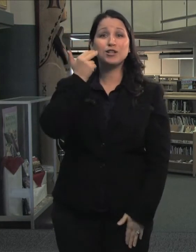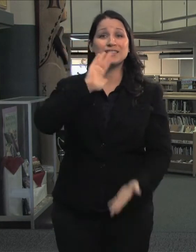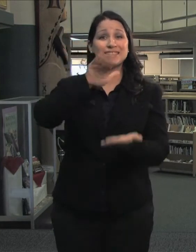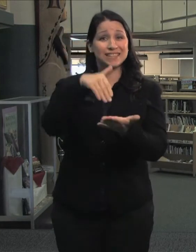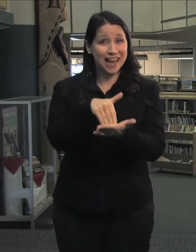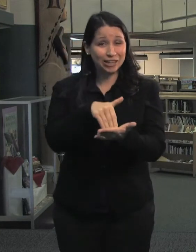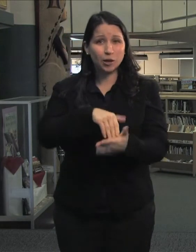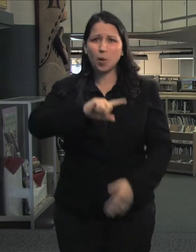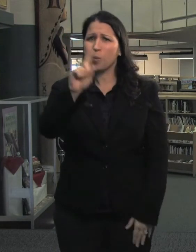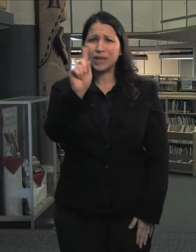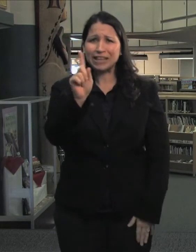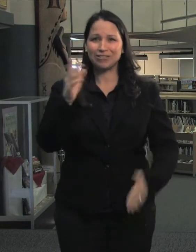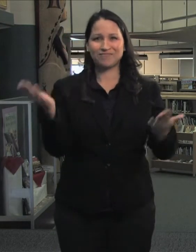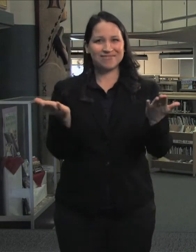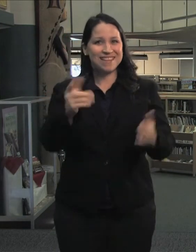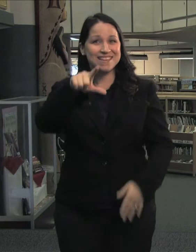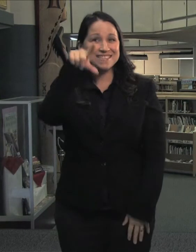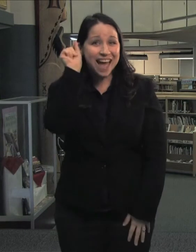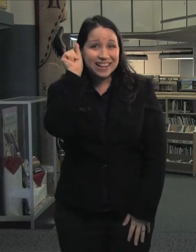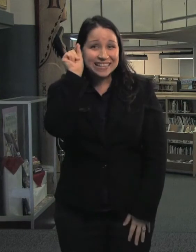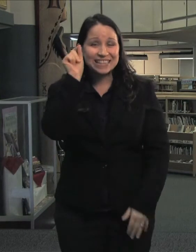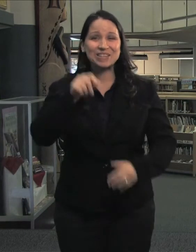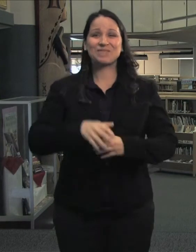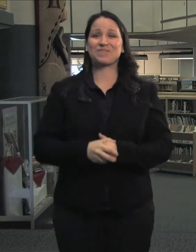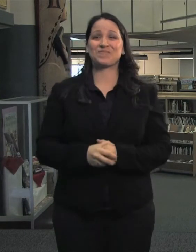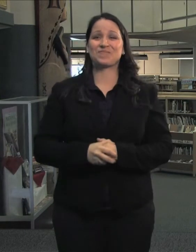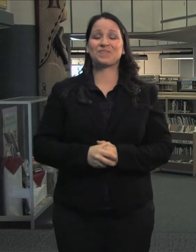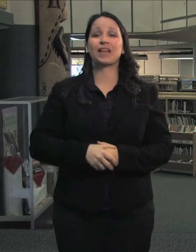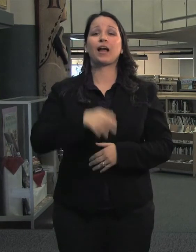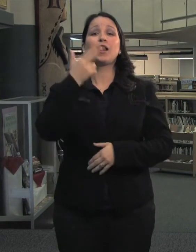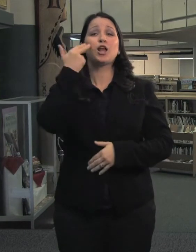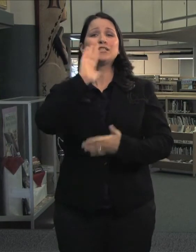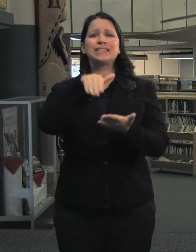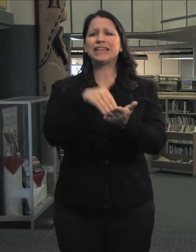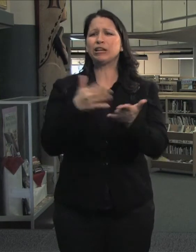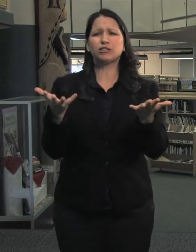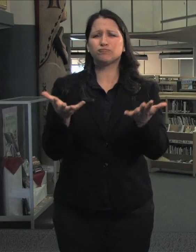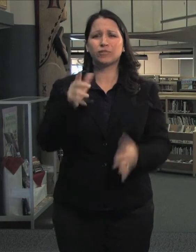Center. The Clerc Center is